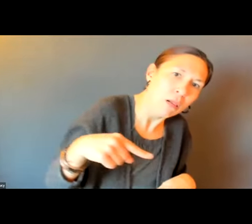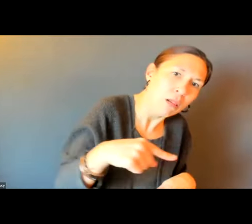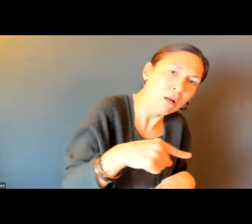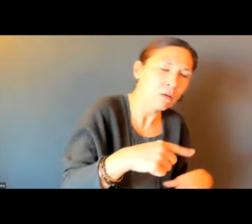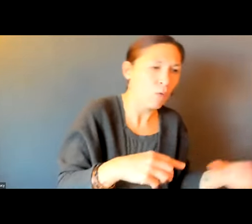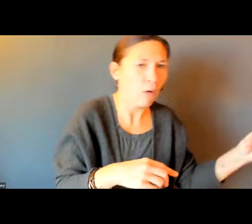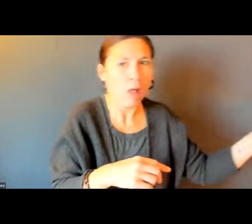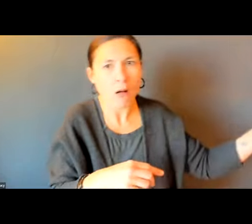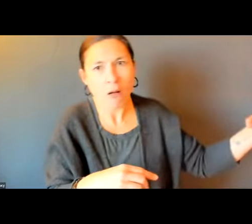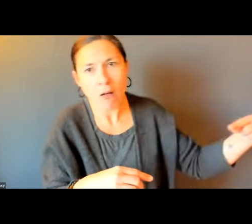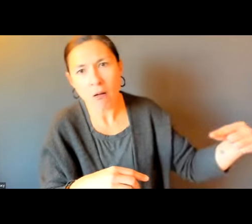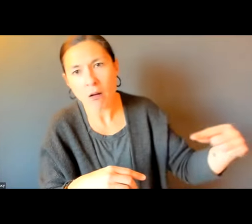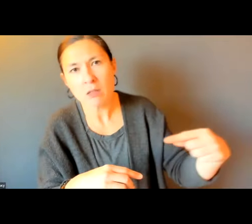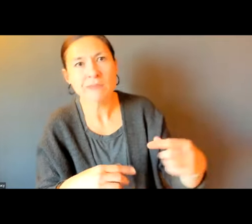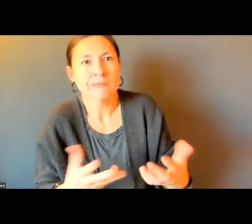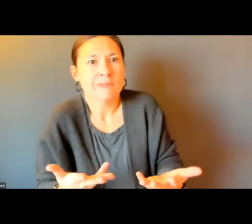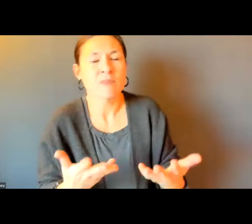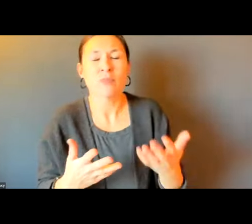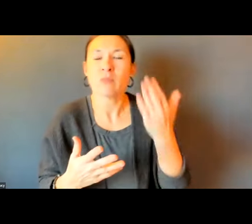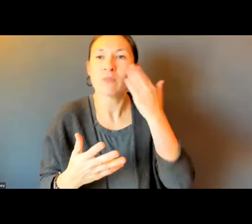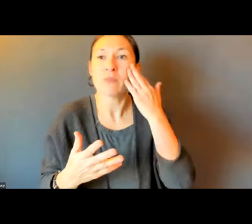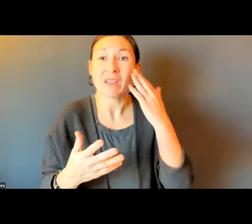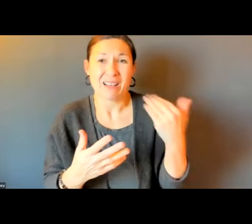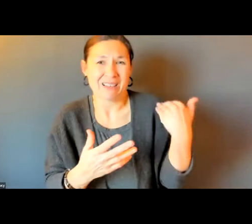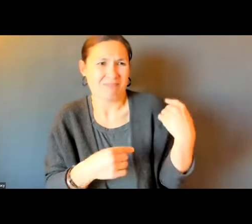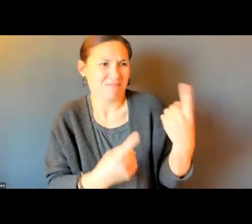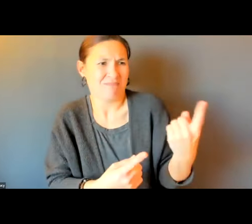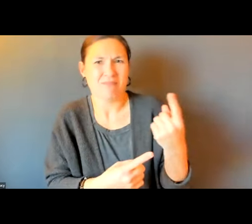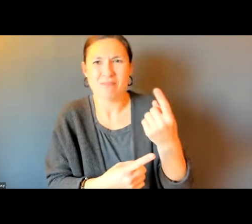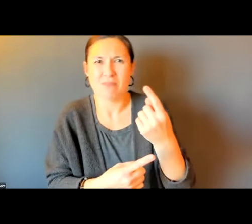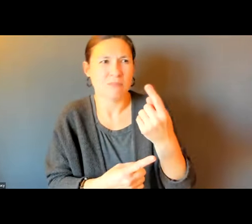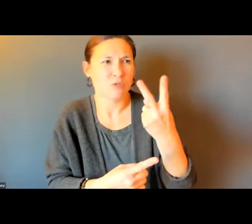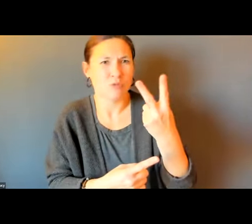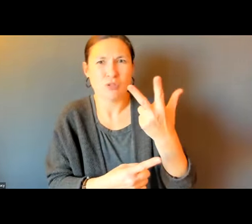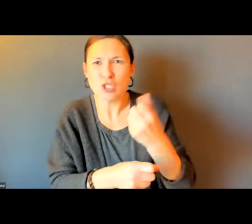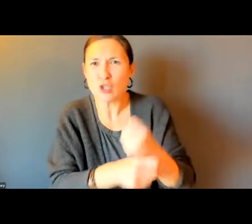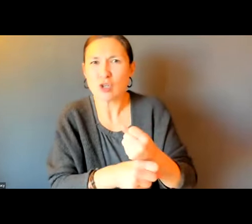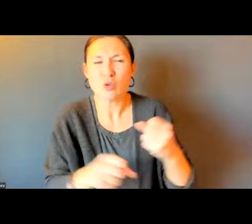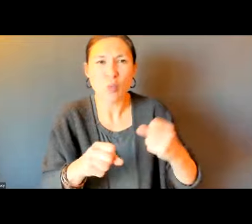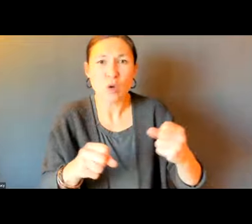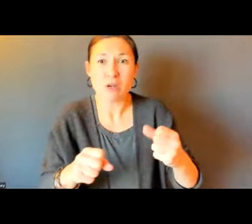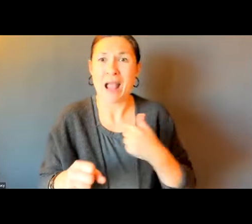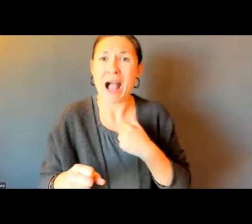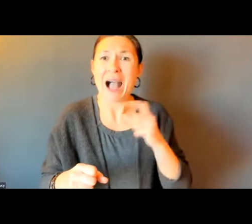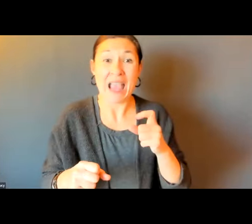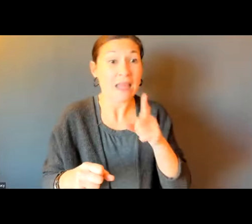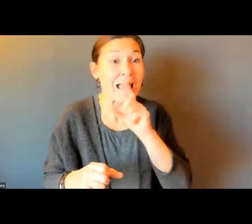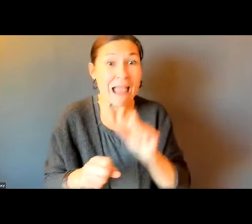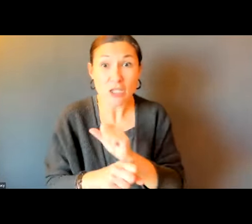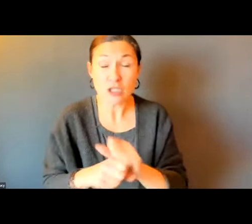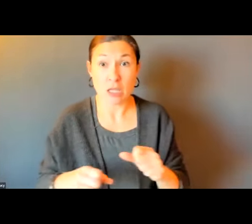DIFFERENCE. THE PROBLEM IS AND THIS TIES INTO WHAT WE TALK ABOUT TONIGHT. IN THE LAST FEW WINTERS, I HAD TO TRAVEL IN THE STREET DURING